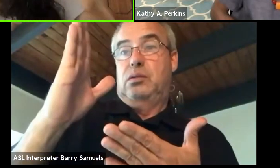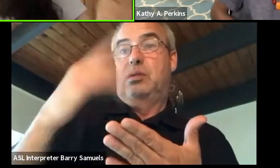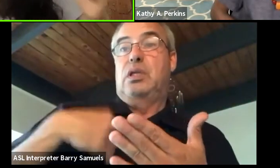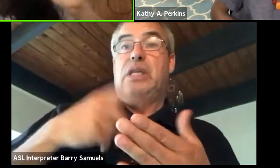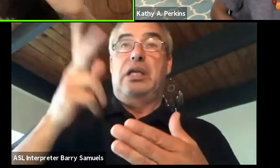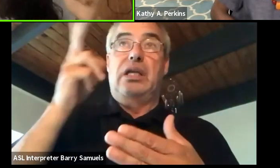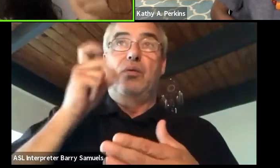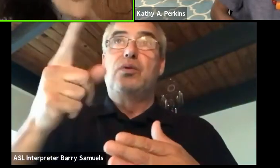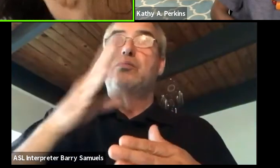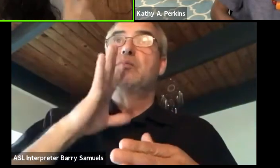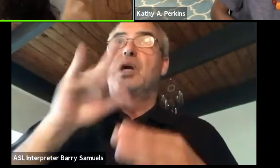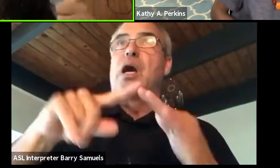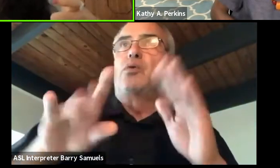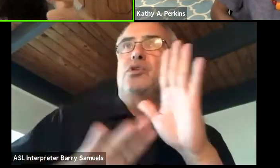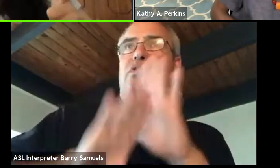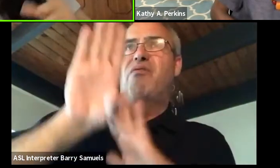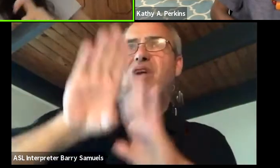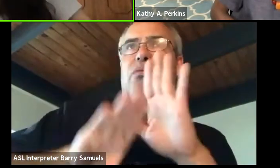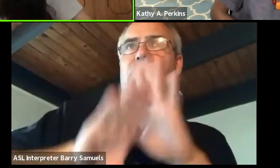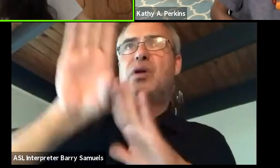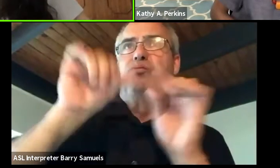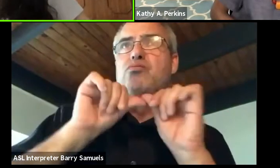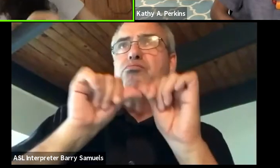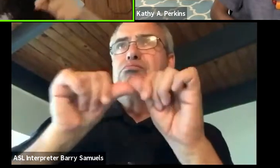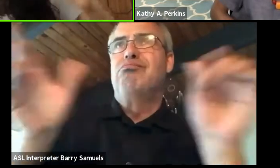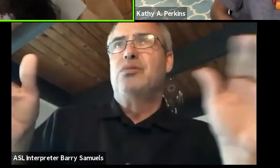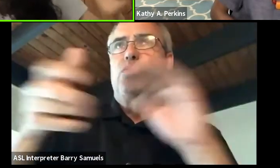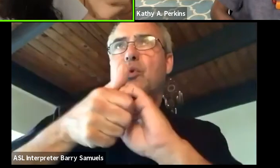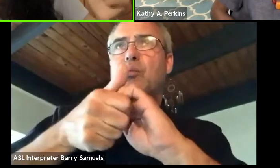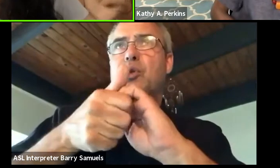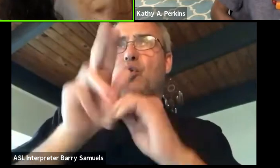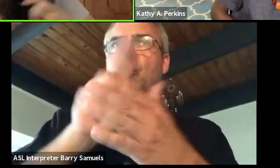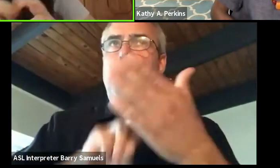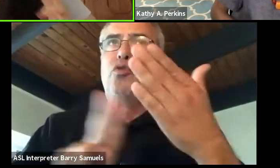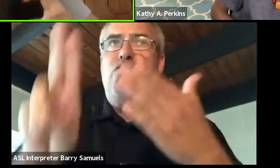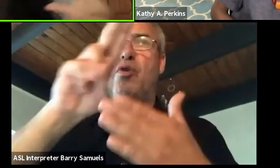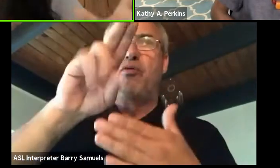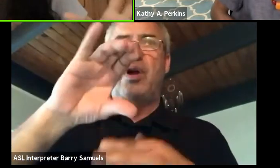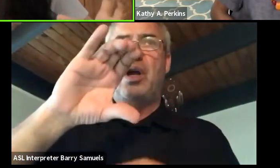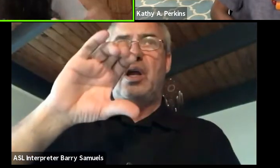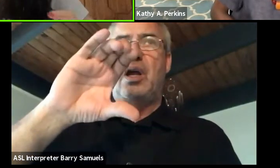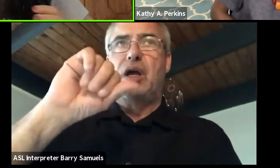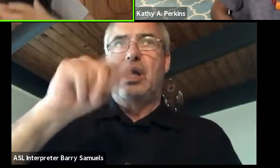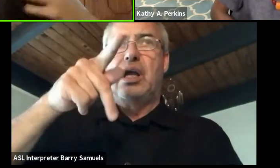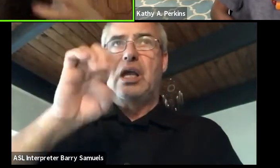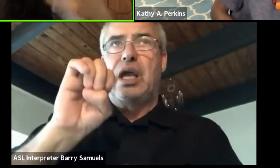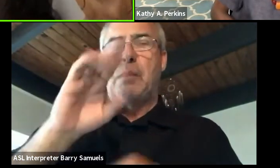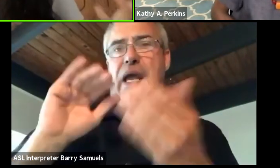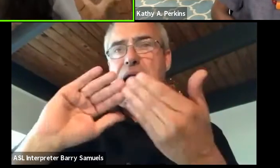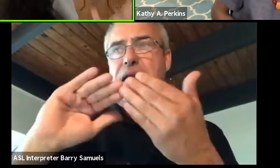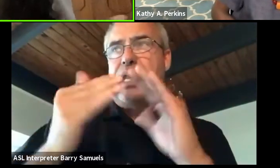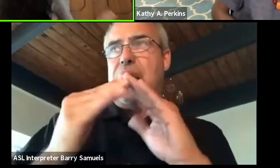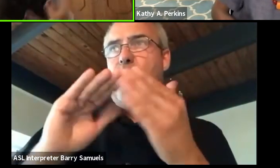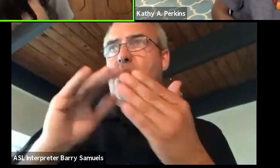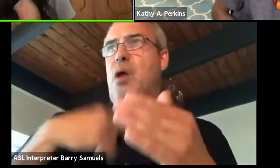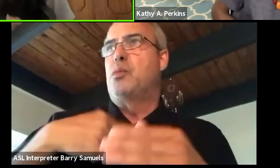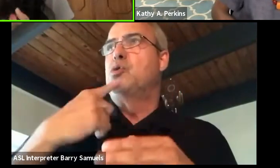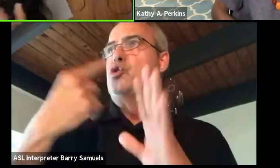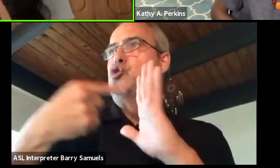how you develop that sustainable relationship between University of Cape town and Routledge to be able to ensure that the work is accessible on the continent